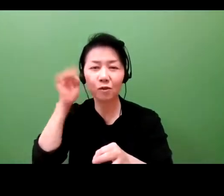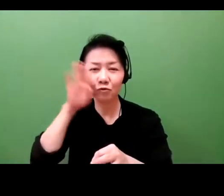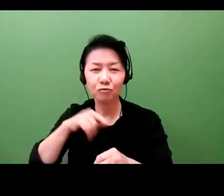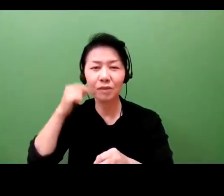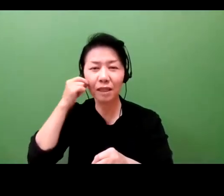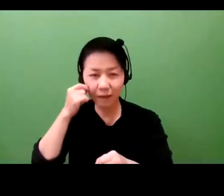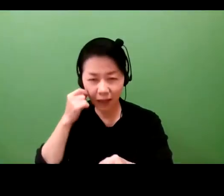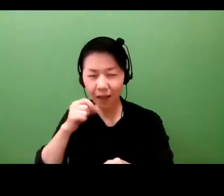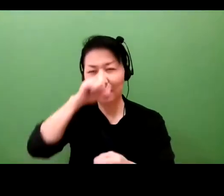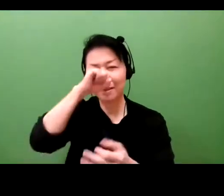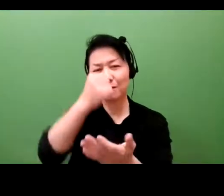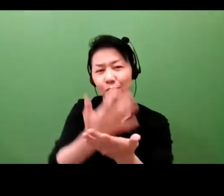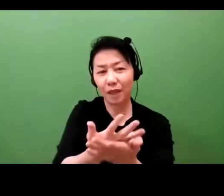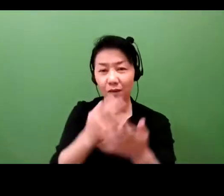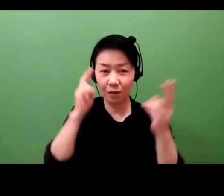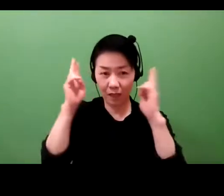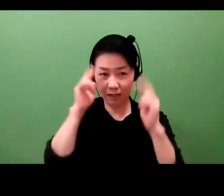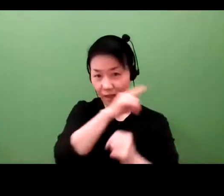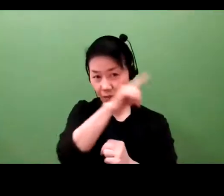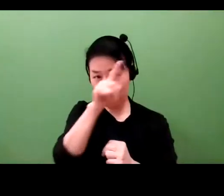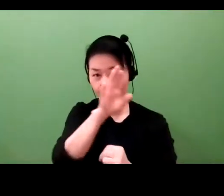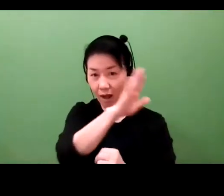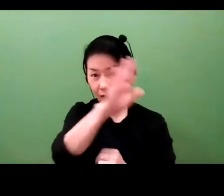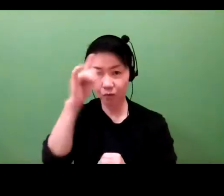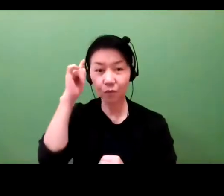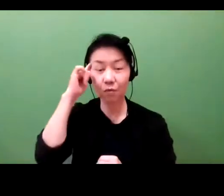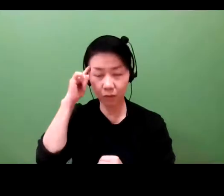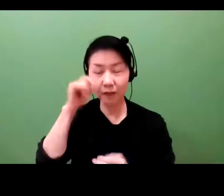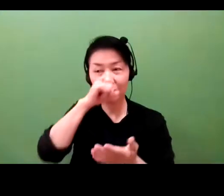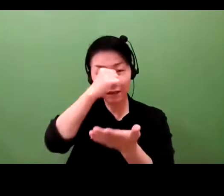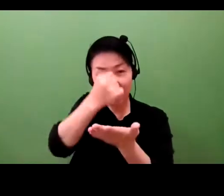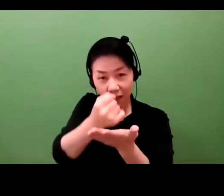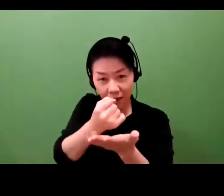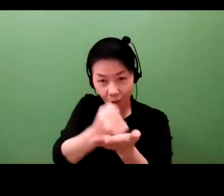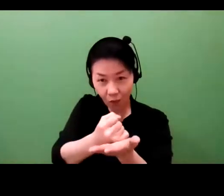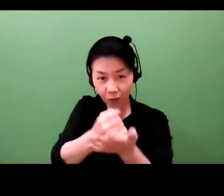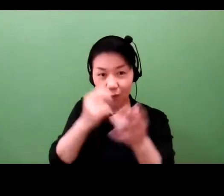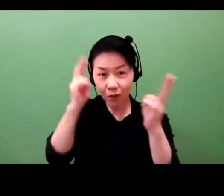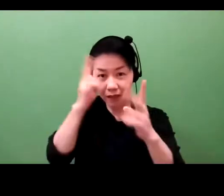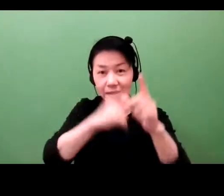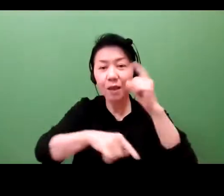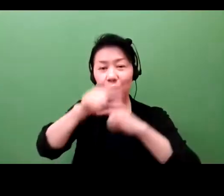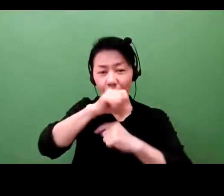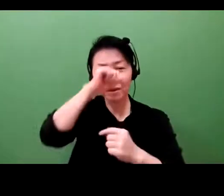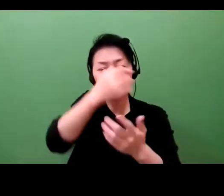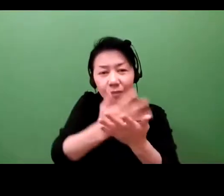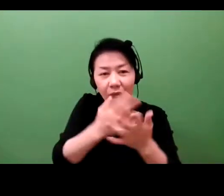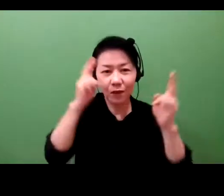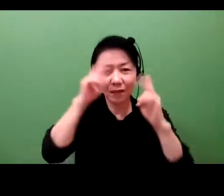but we're comfortable with the fact that 9 out of 10 SMEs will probably fail.